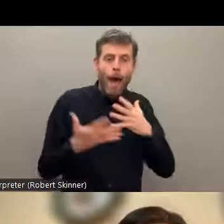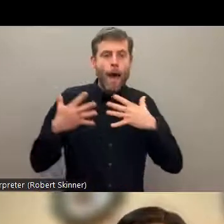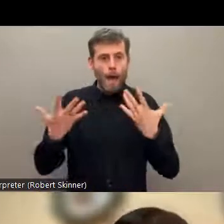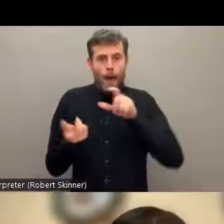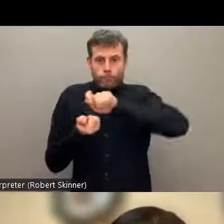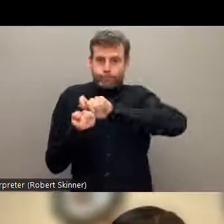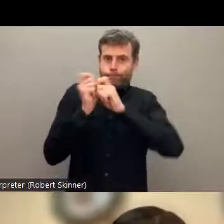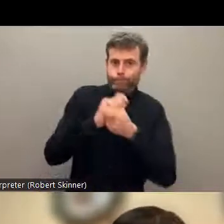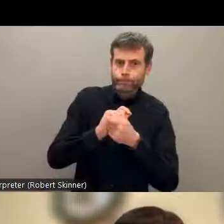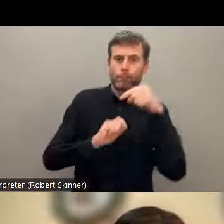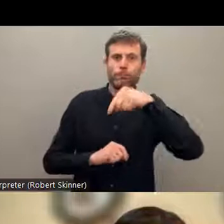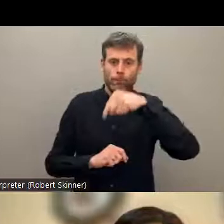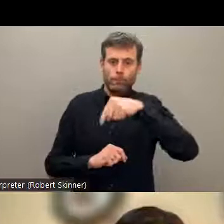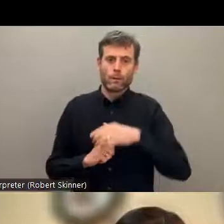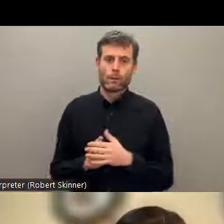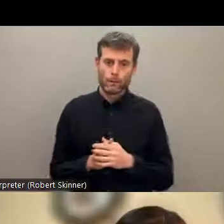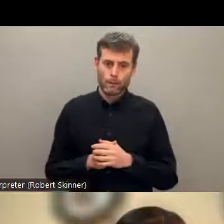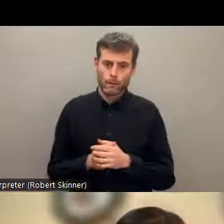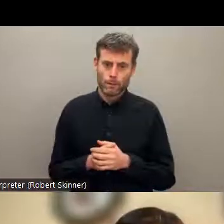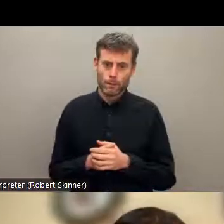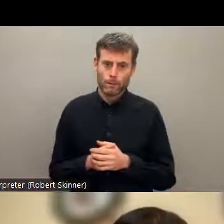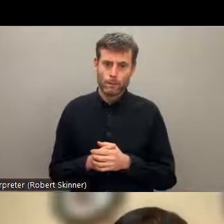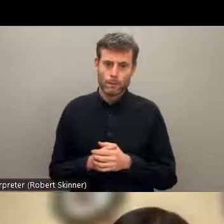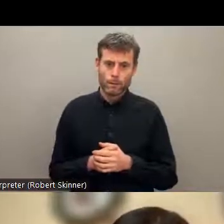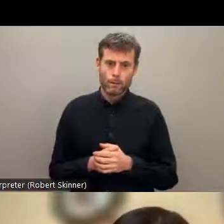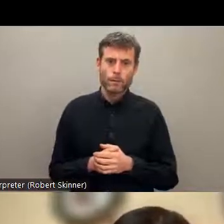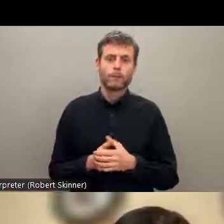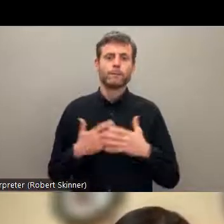minority groups with disabilities are crucial. Disas